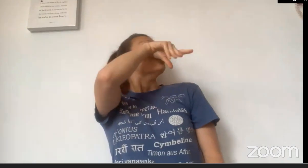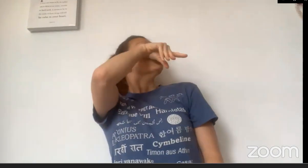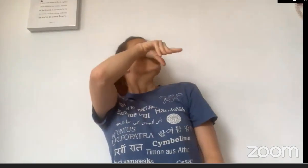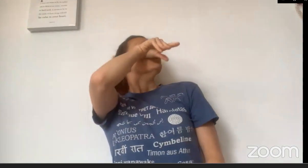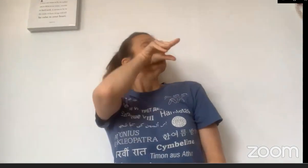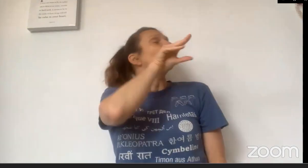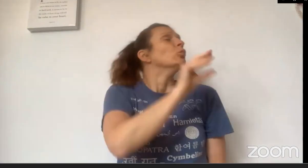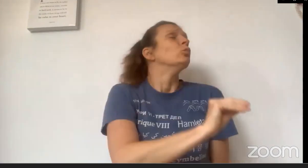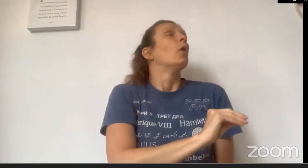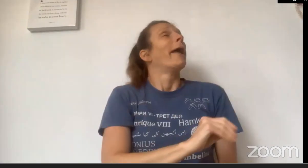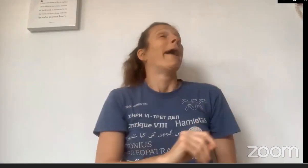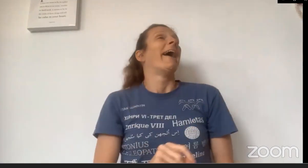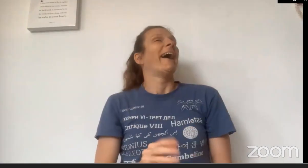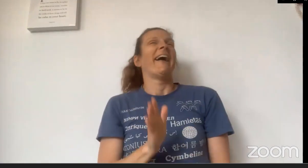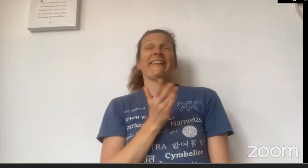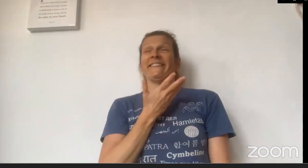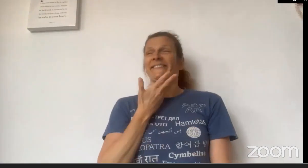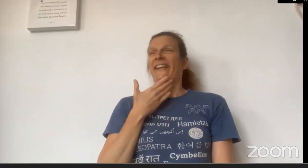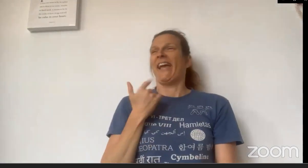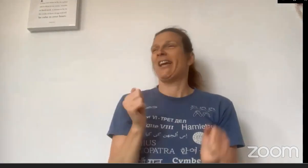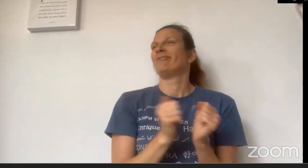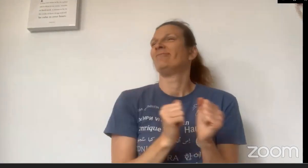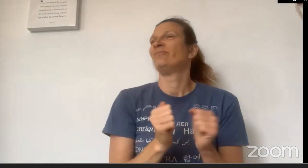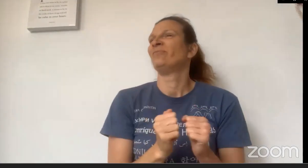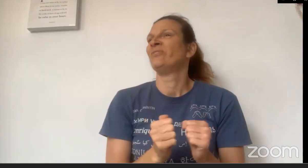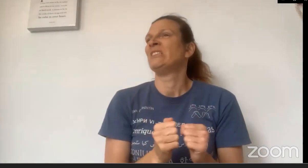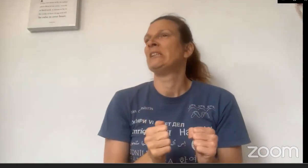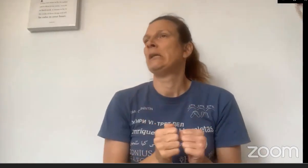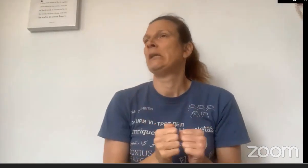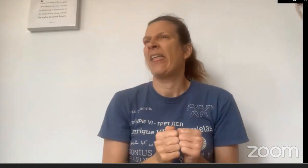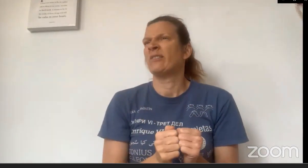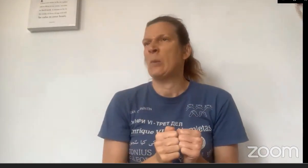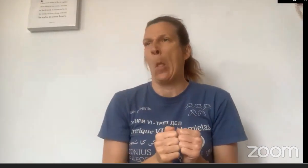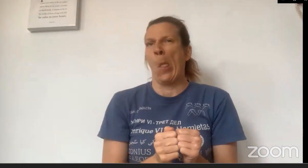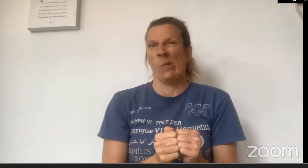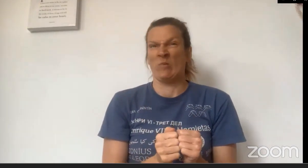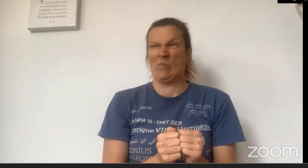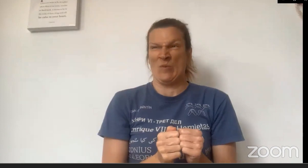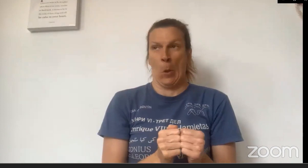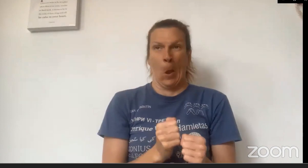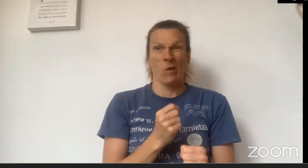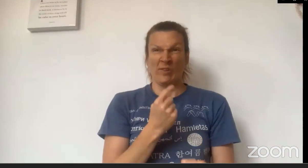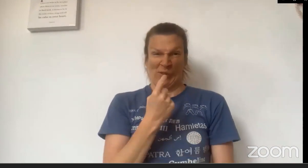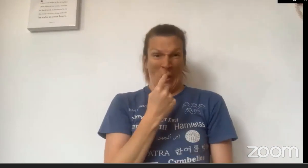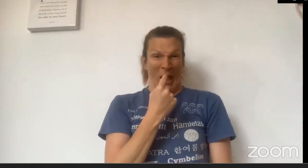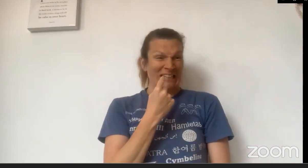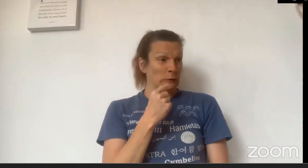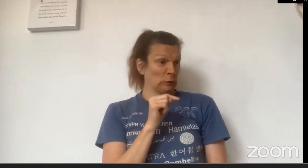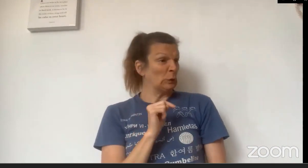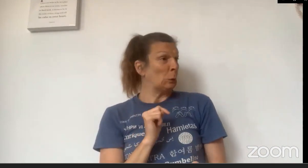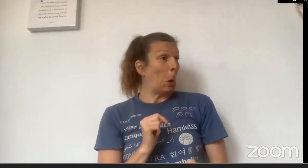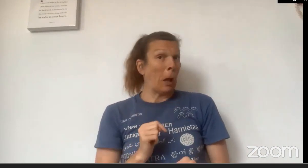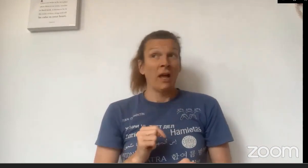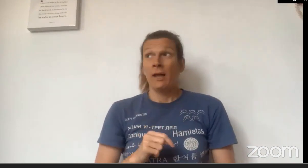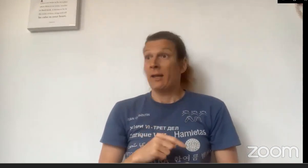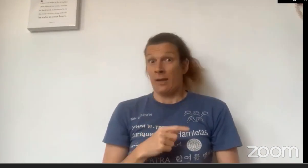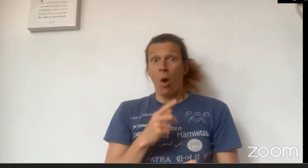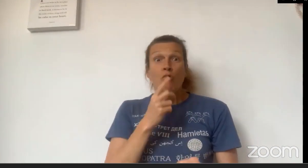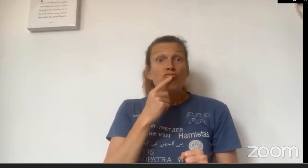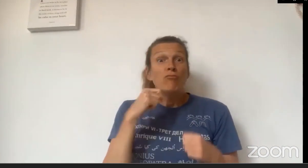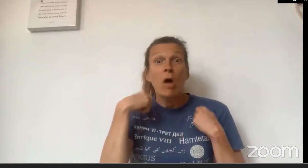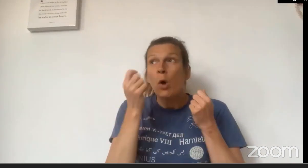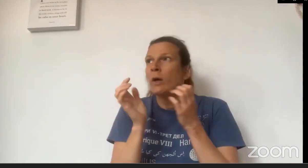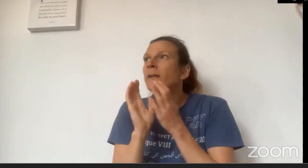and gave a big sniff and as he did his nose began to twitch.